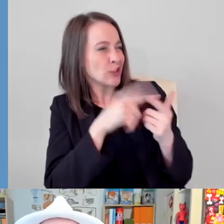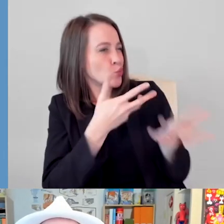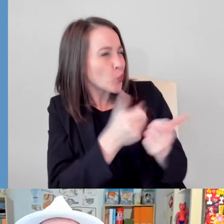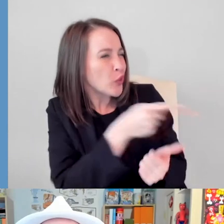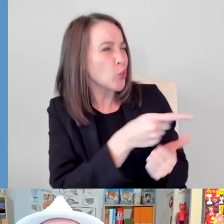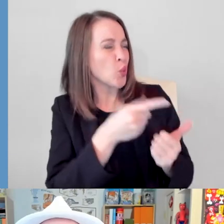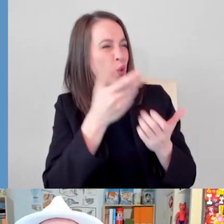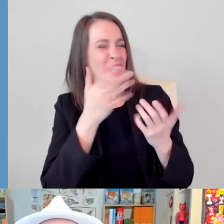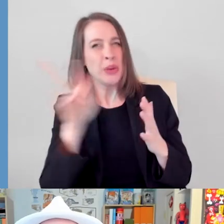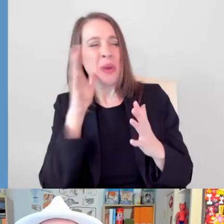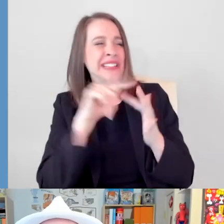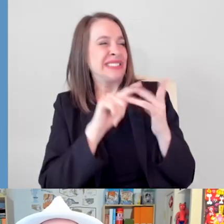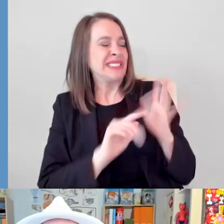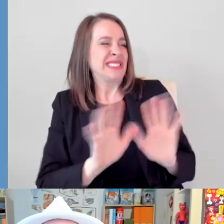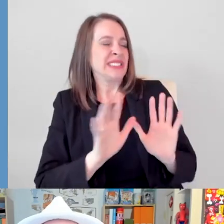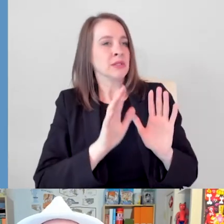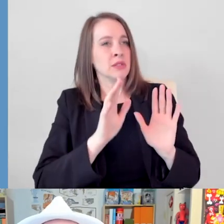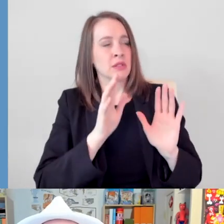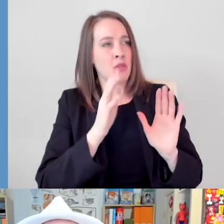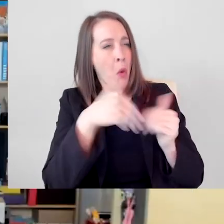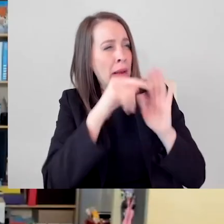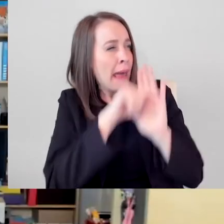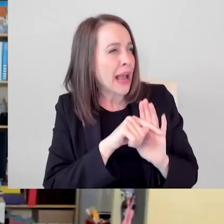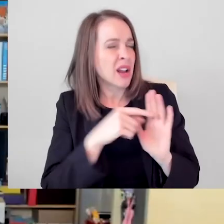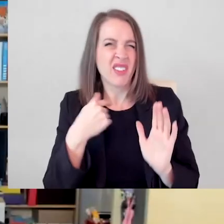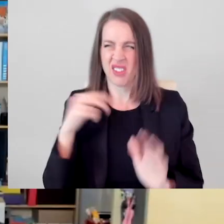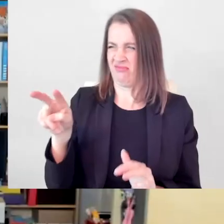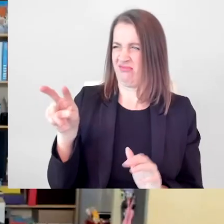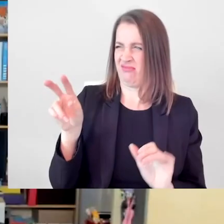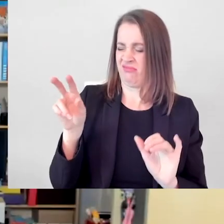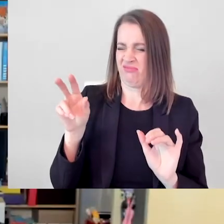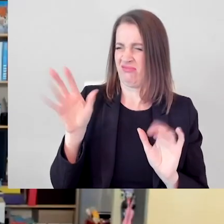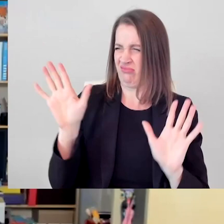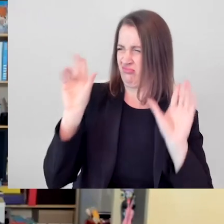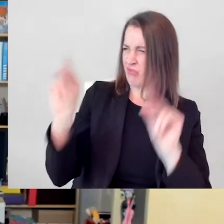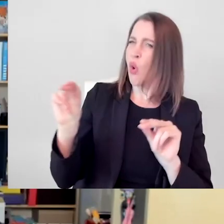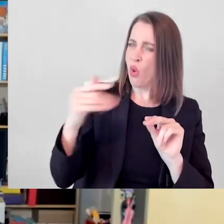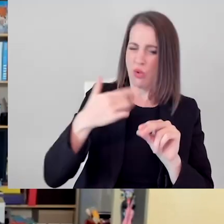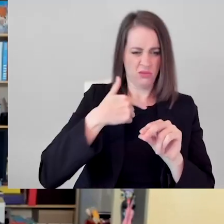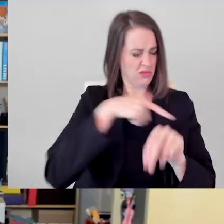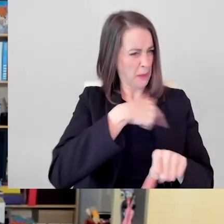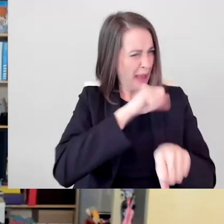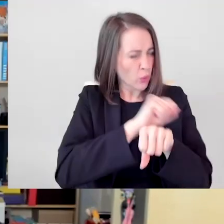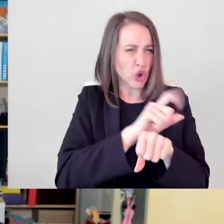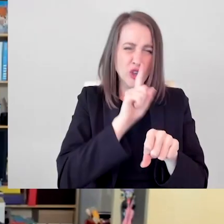You know, all the cliches and all the bad stereotypes. And so I decided, no, I think my work speaks for itself.